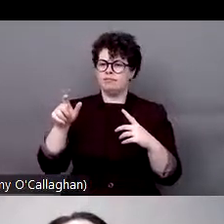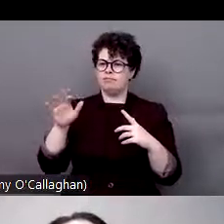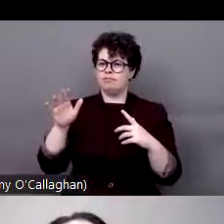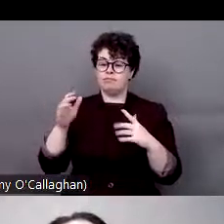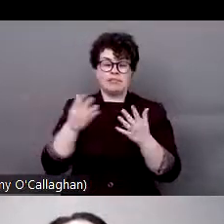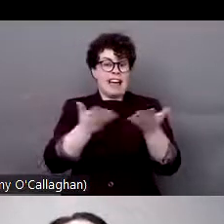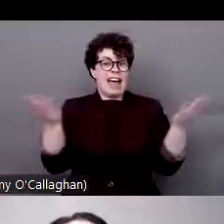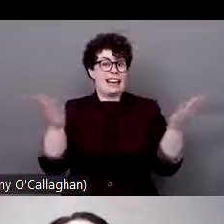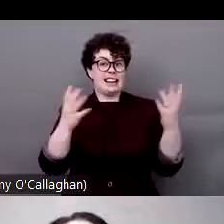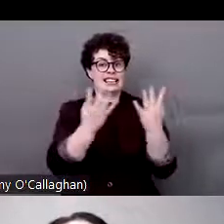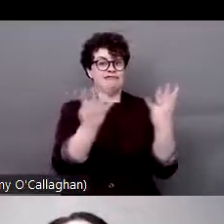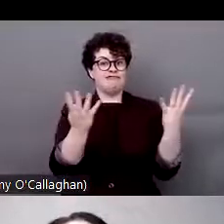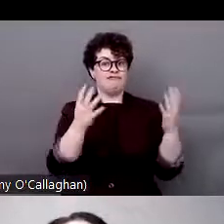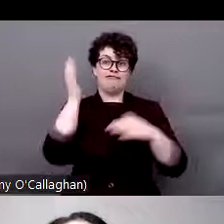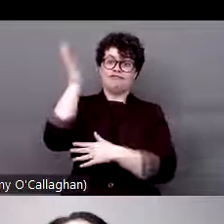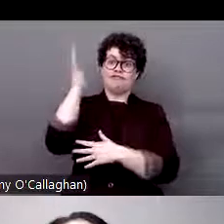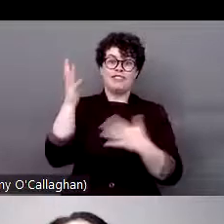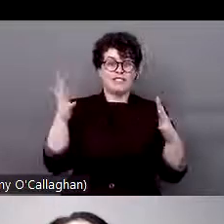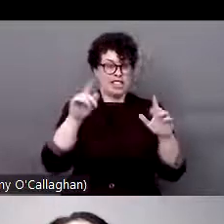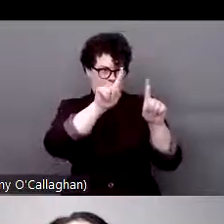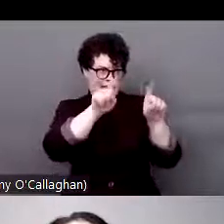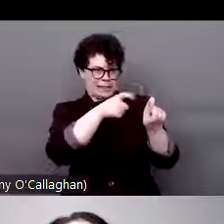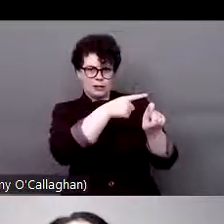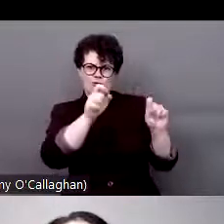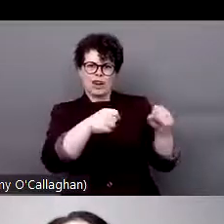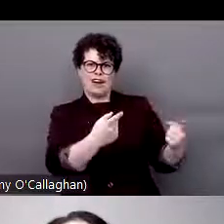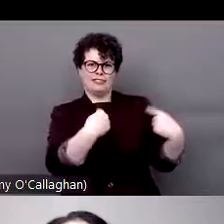panelists who would like to answer. Christine